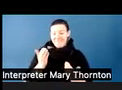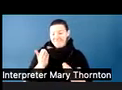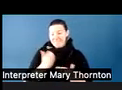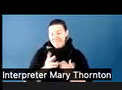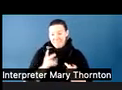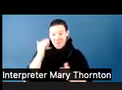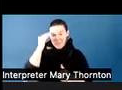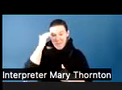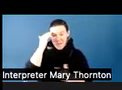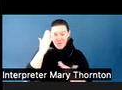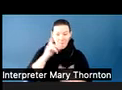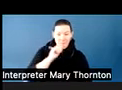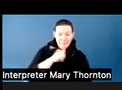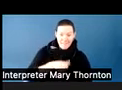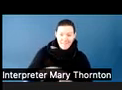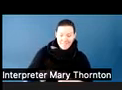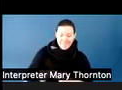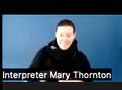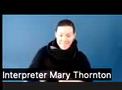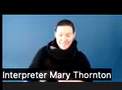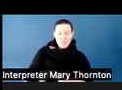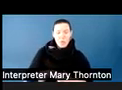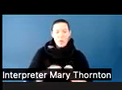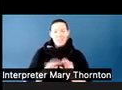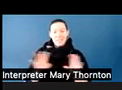considering things that typically go unsaid.